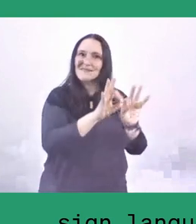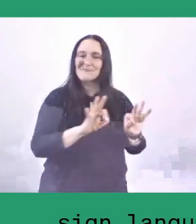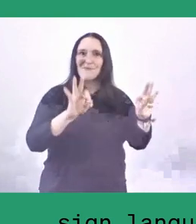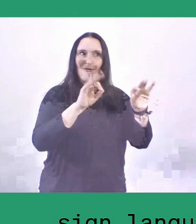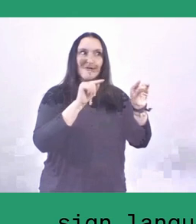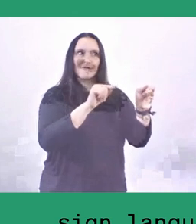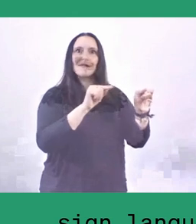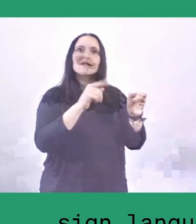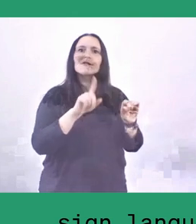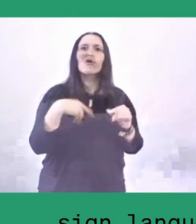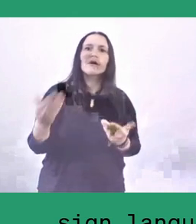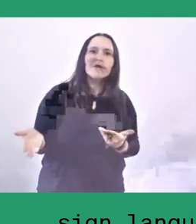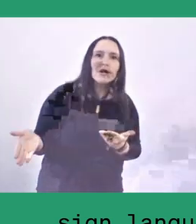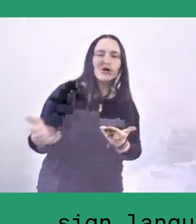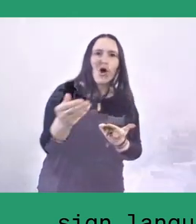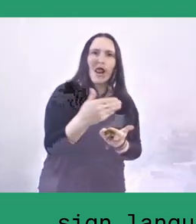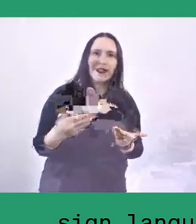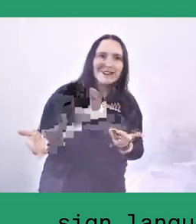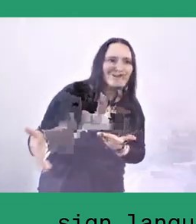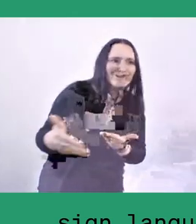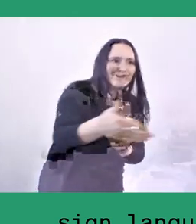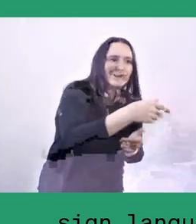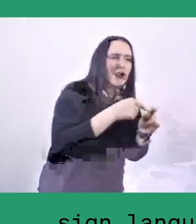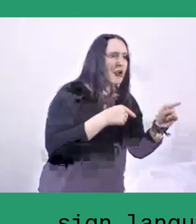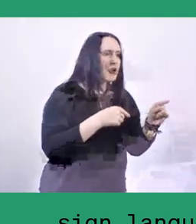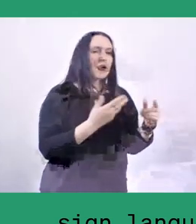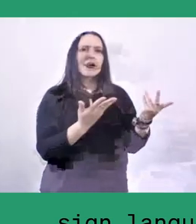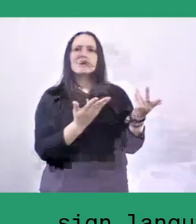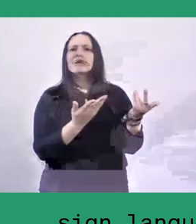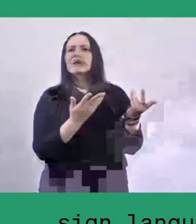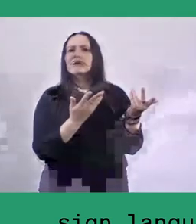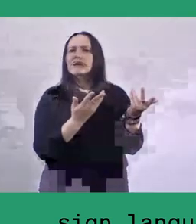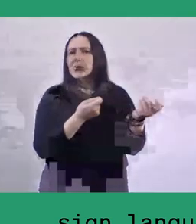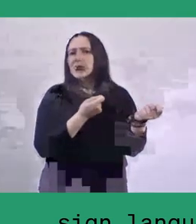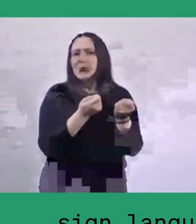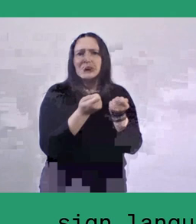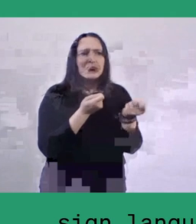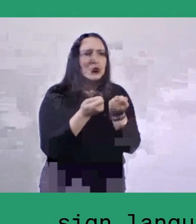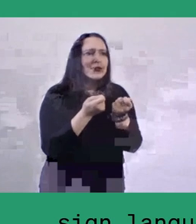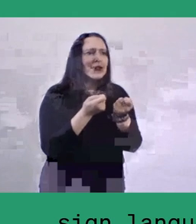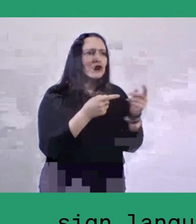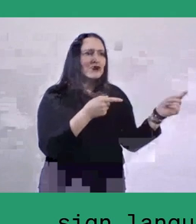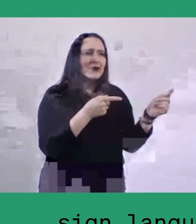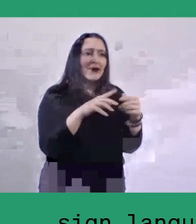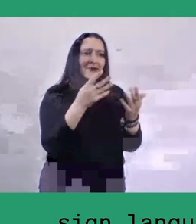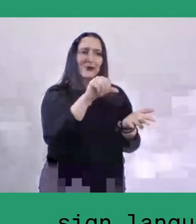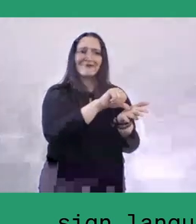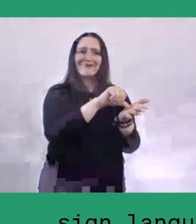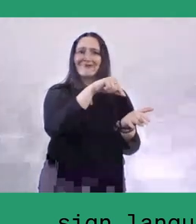the more that it's a collective organisation, the better the learning.